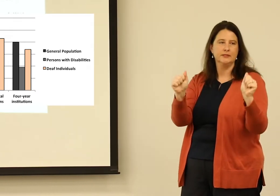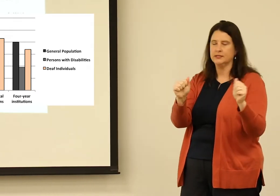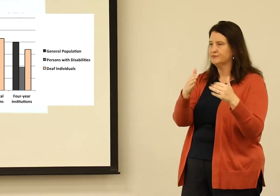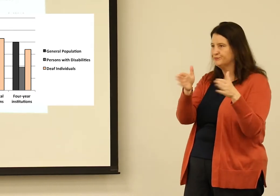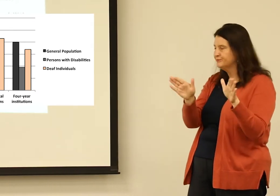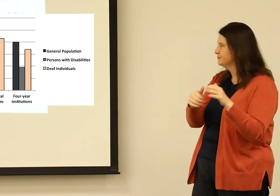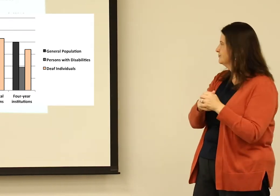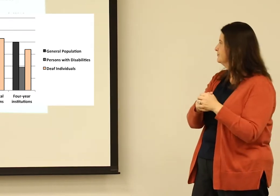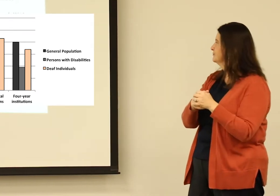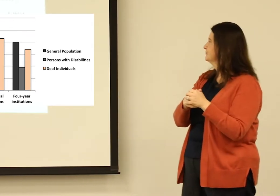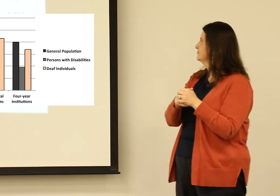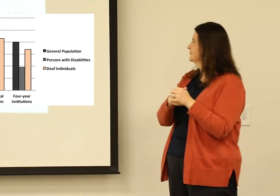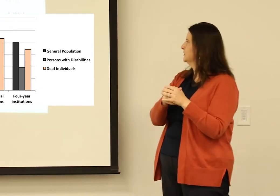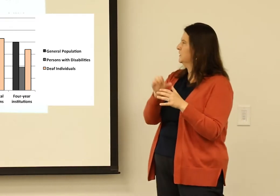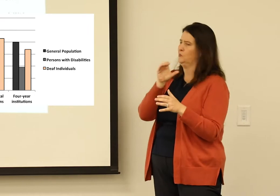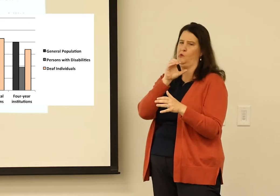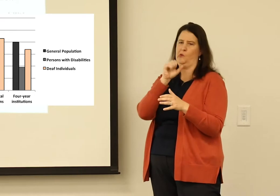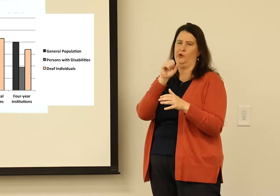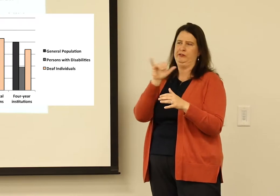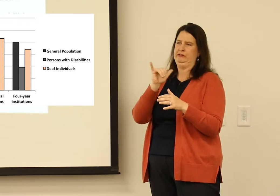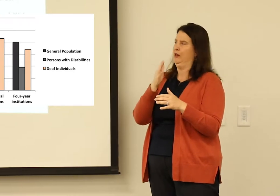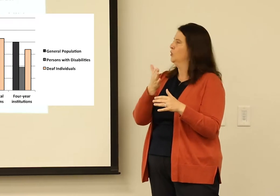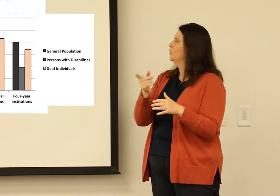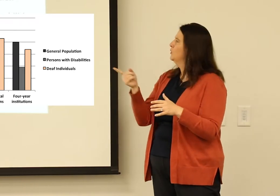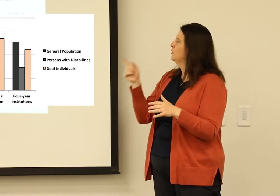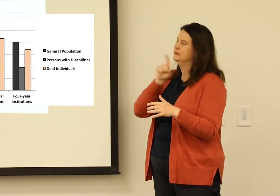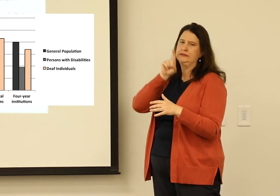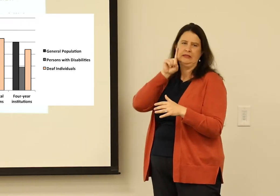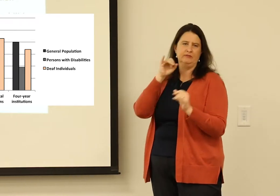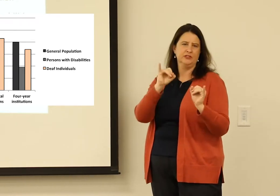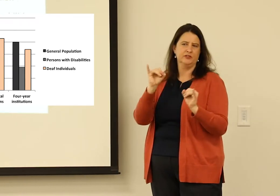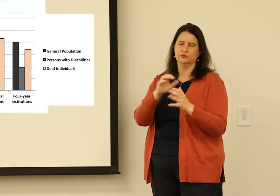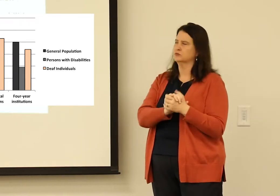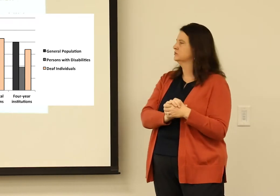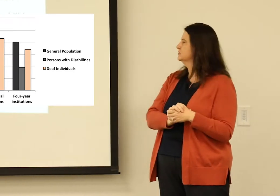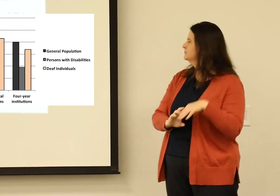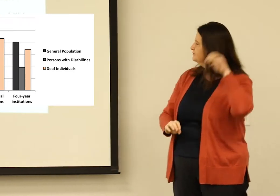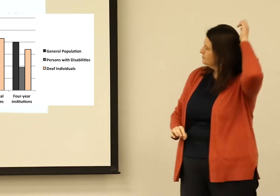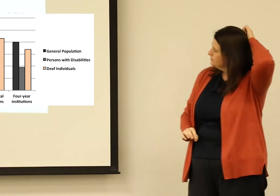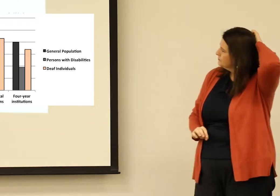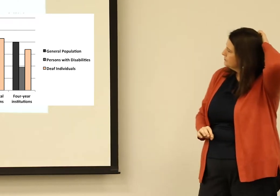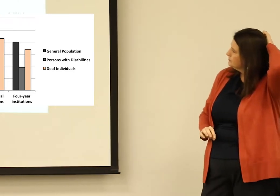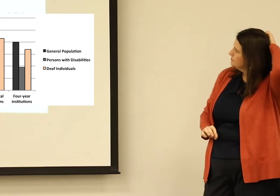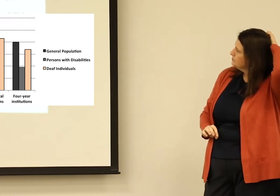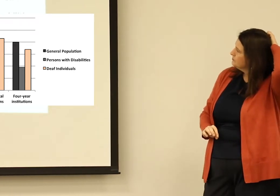The gray is the general disabled population. And that beige-orangeish color is deaf individuals.